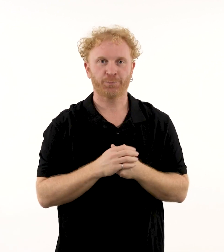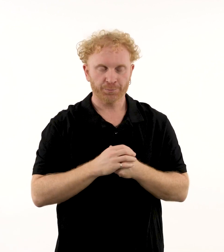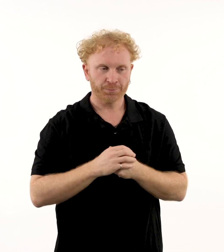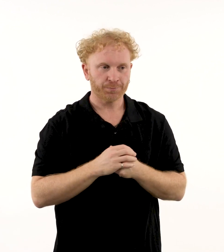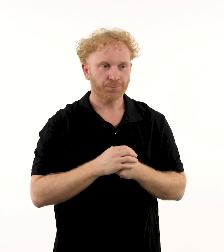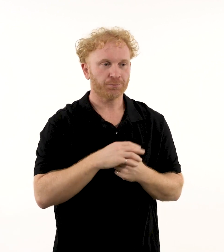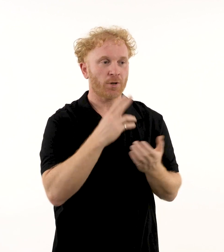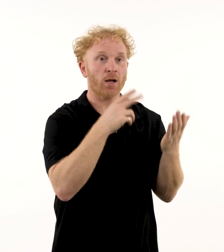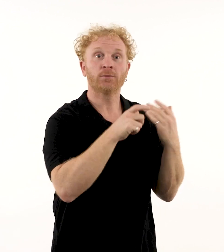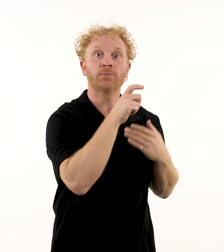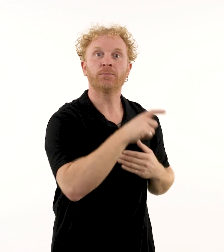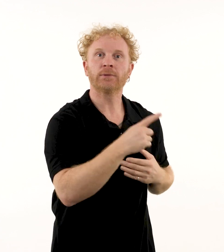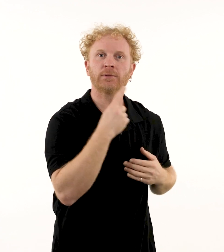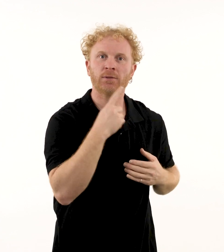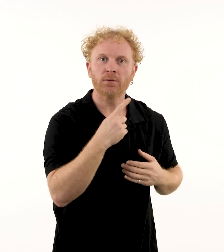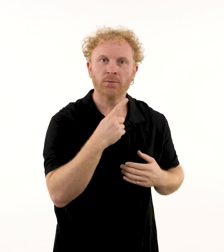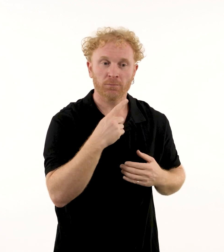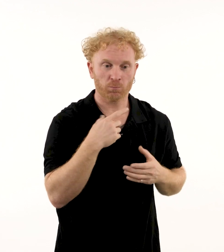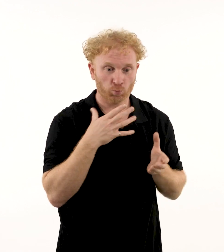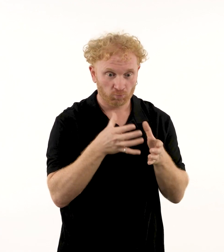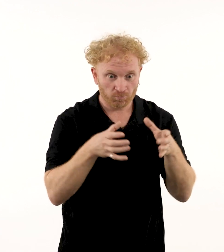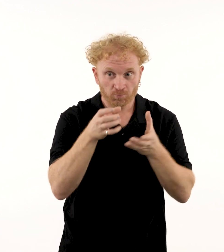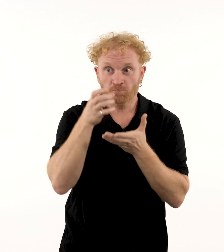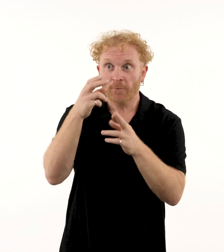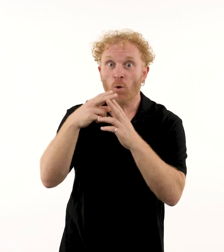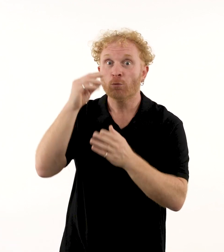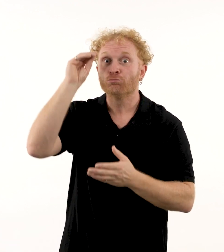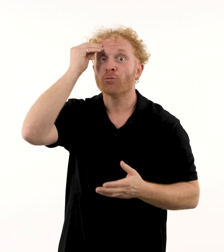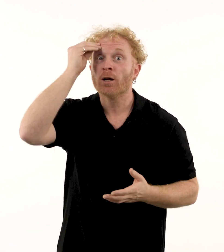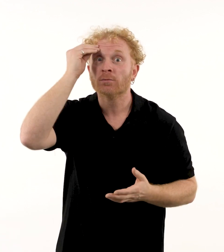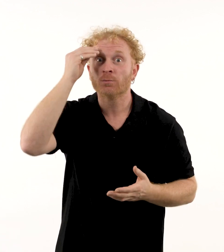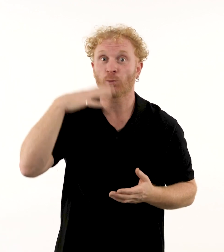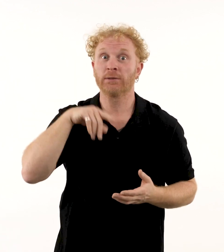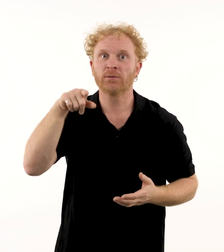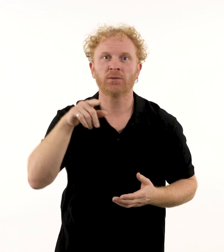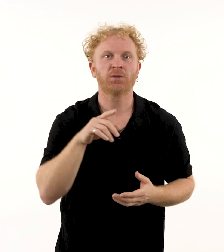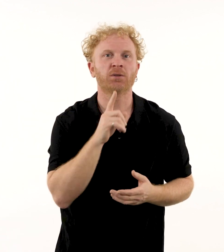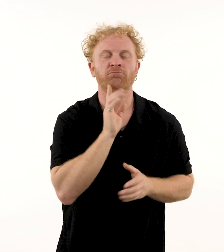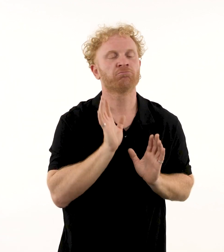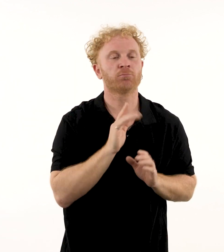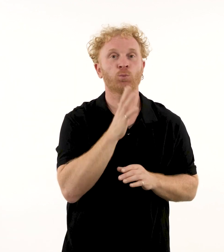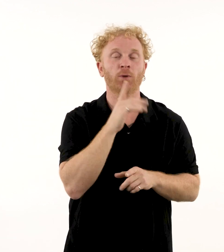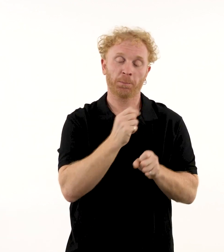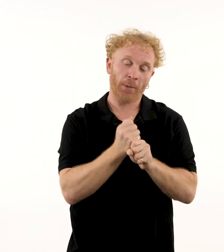Coulthard says she did not initially make this work for exhibition